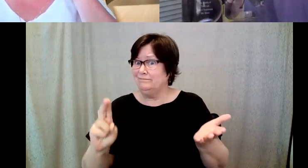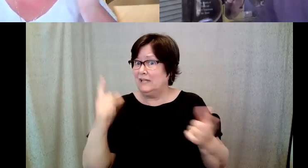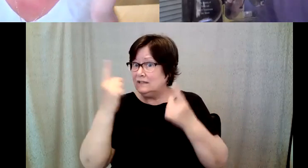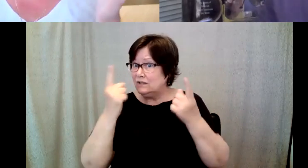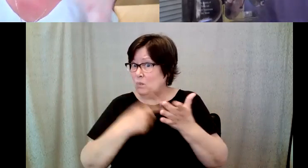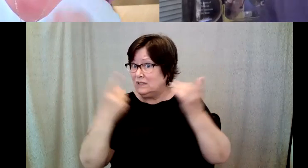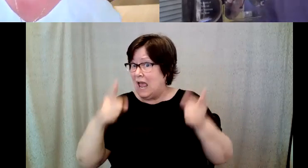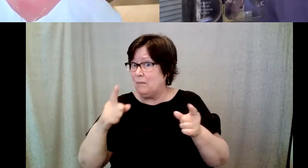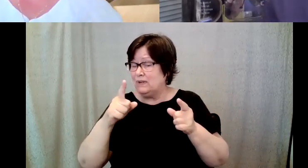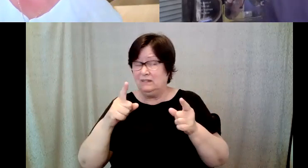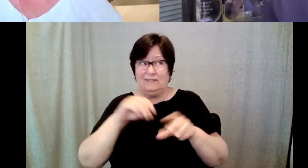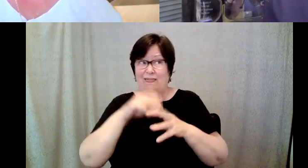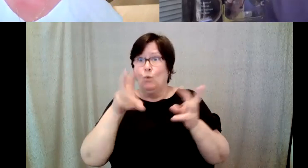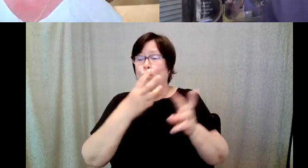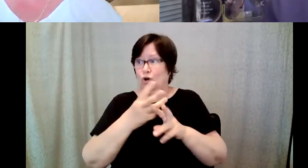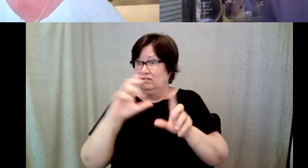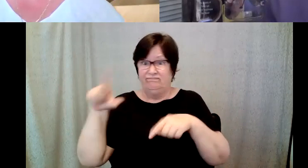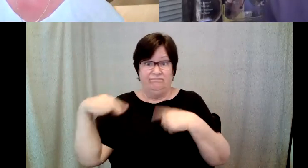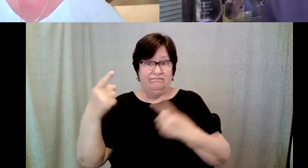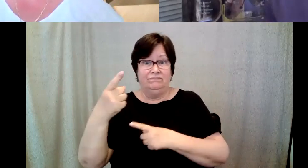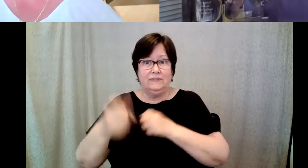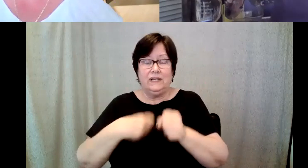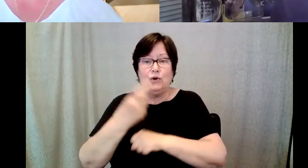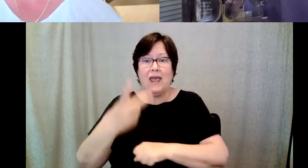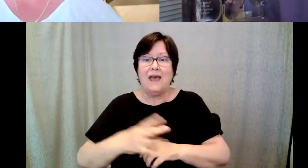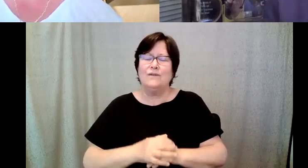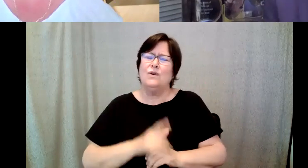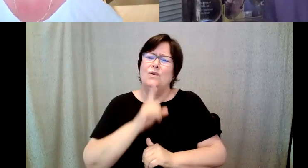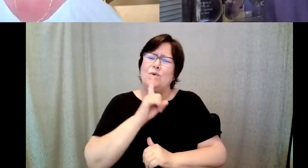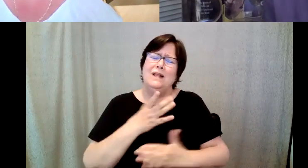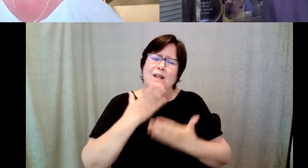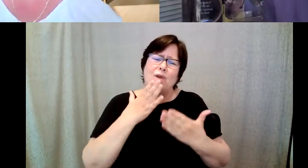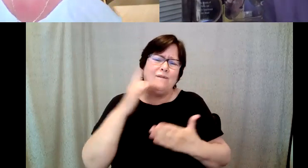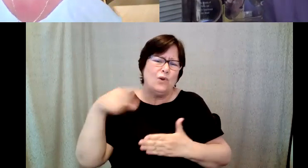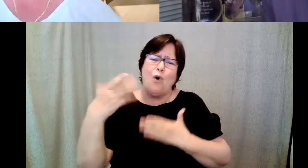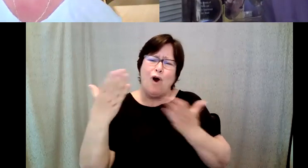Kelly Redder: or a year and a half we're incredibly grateful for those offers, and there are two ways that you can help.